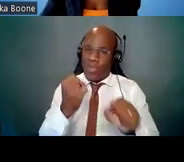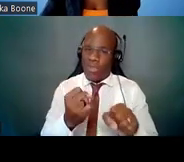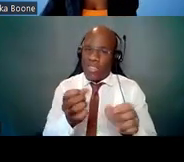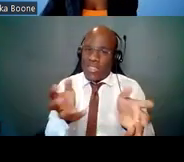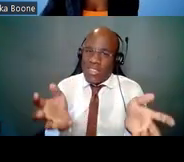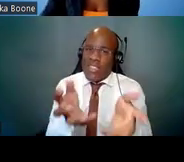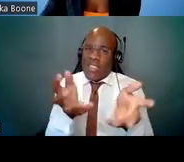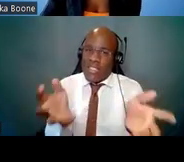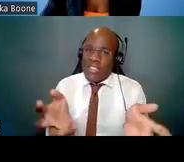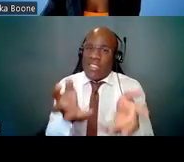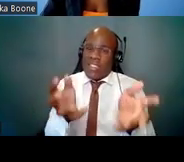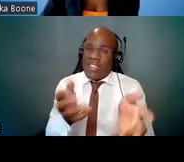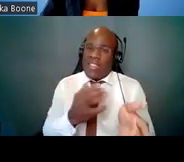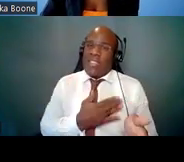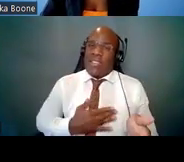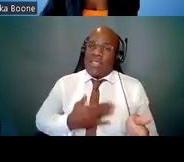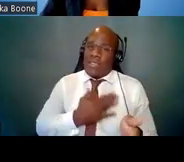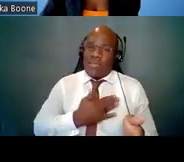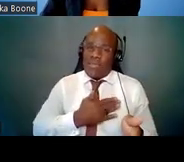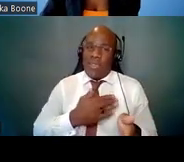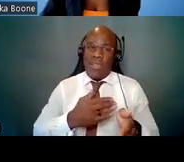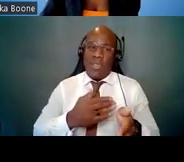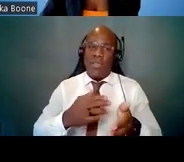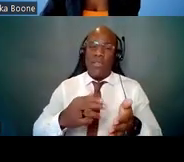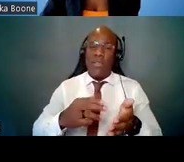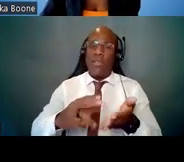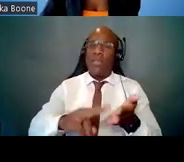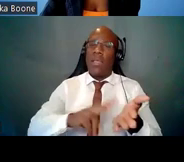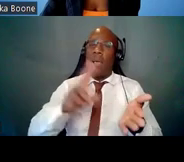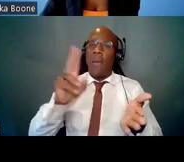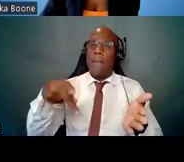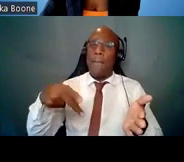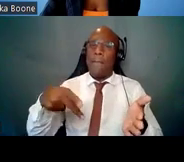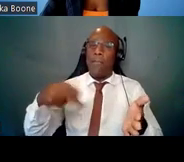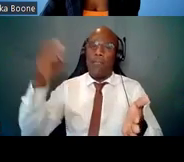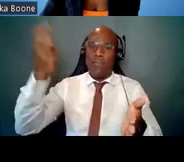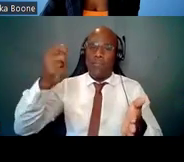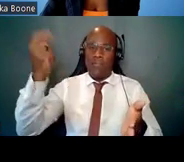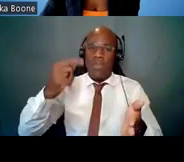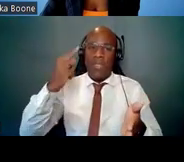digest from the NIH Guide, so that you can receive weekly updates on current